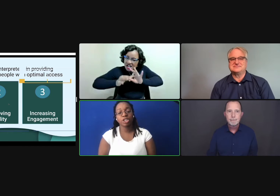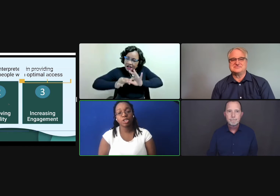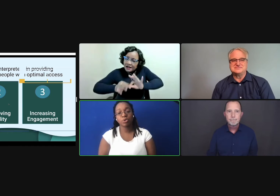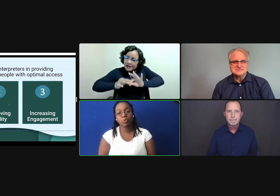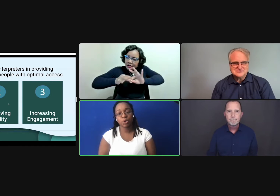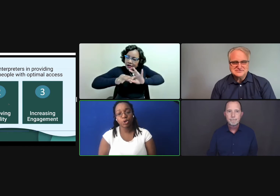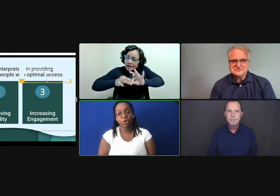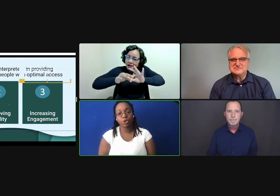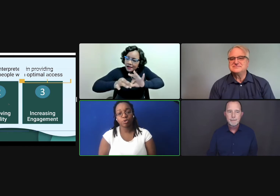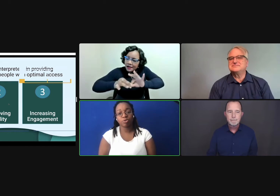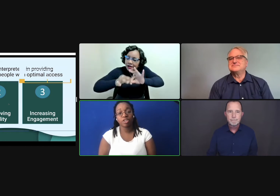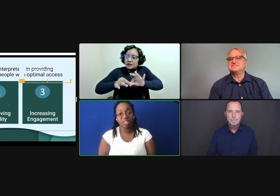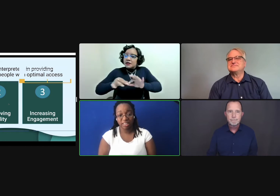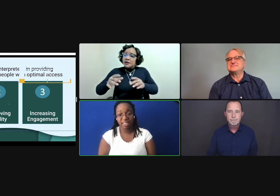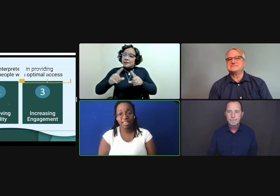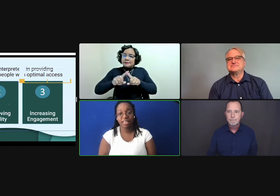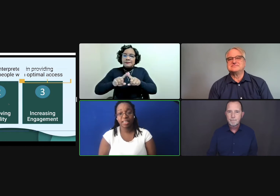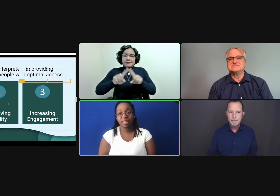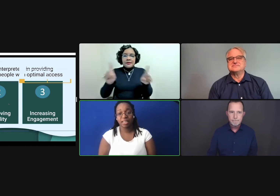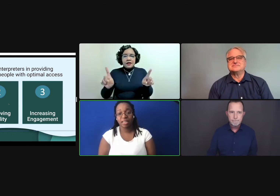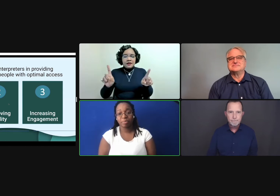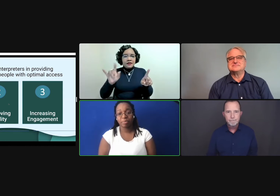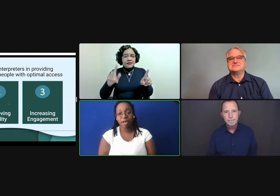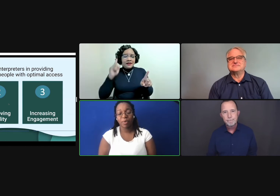continue to work rigorously.